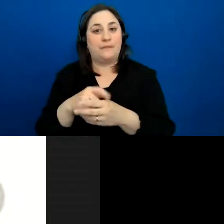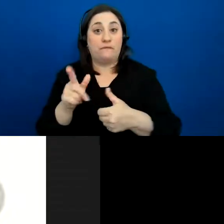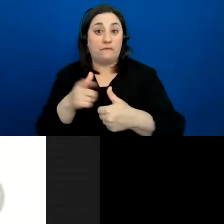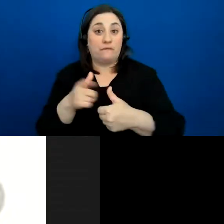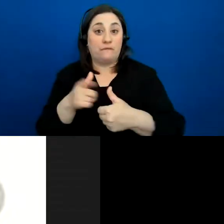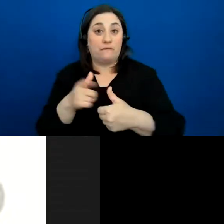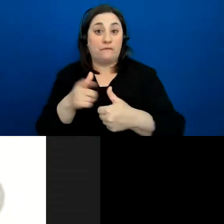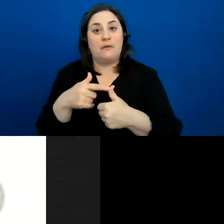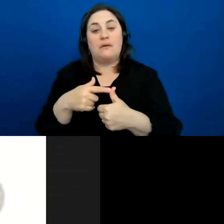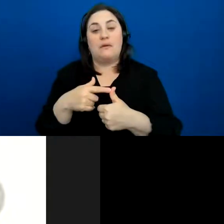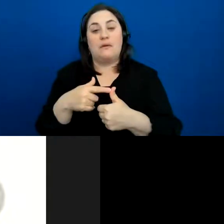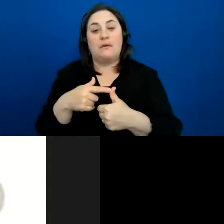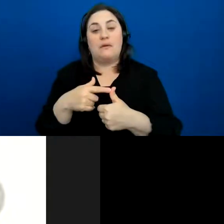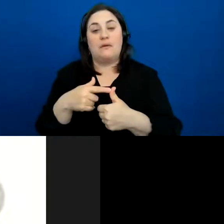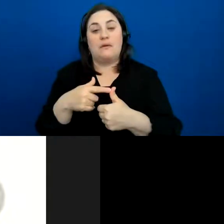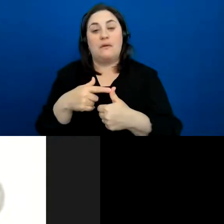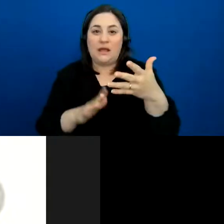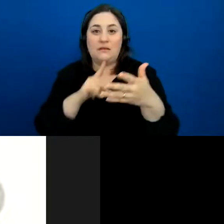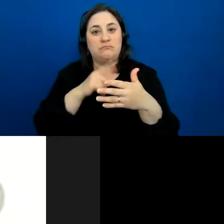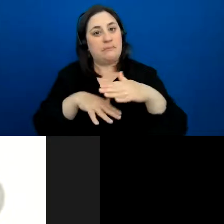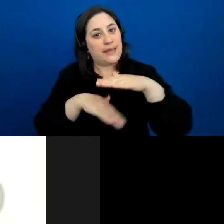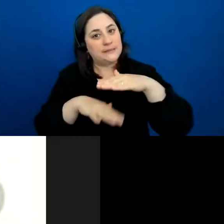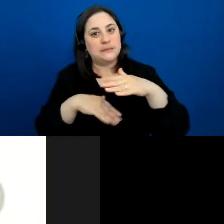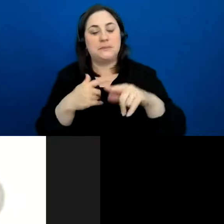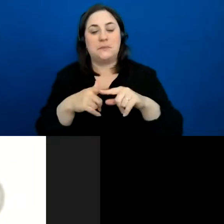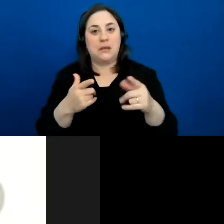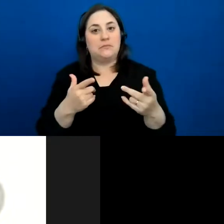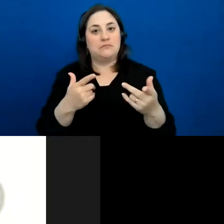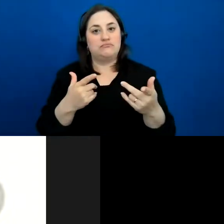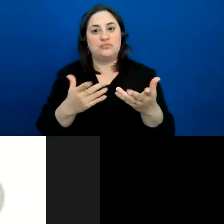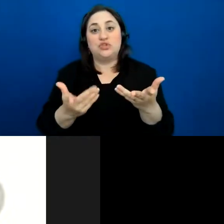A lot of these will be basic, they are things that I like to cover.